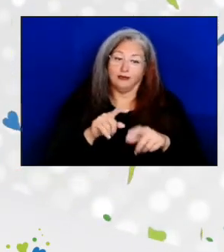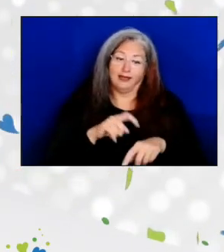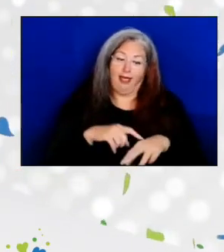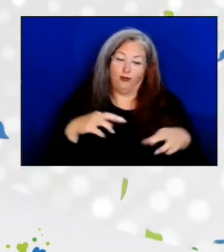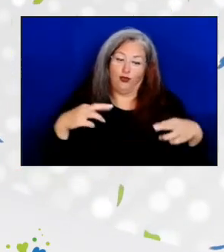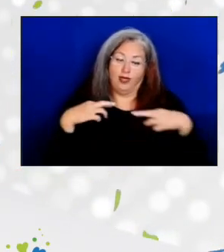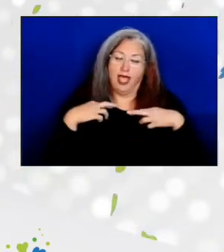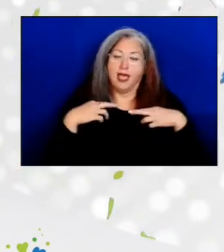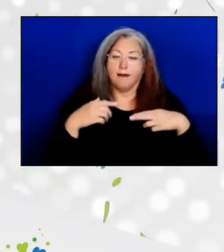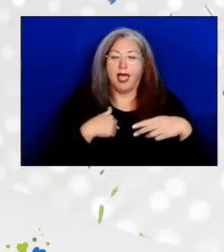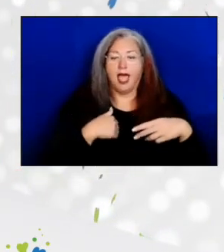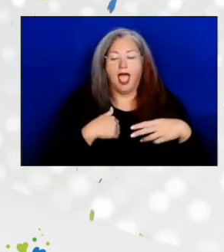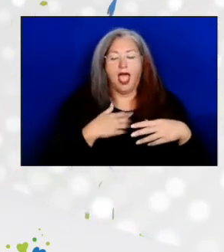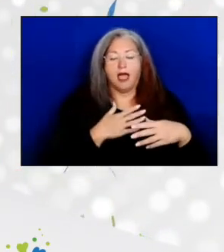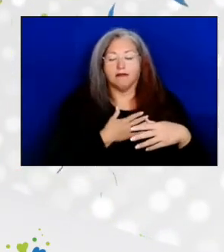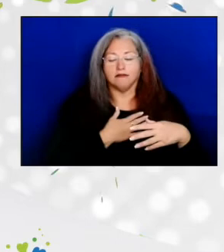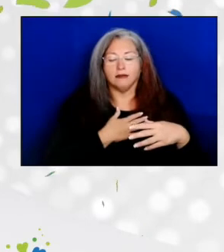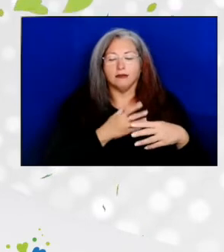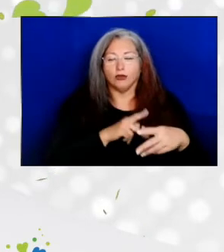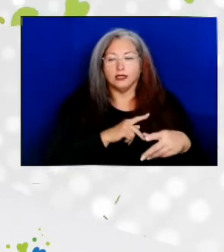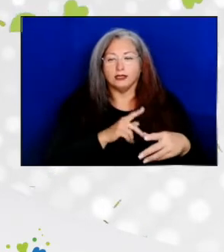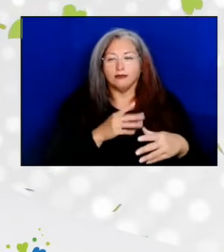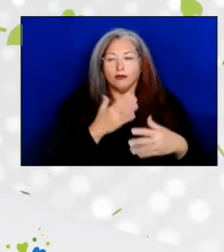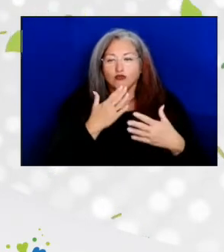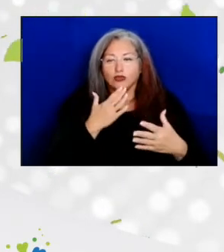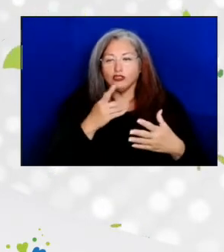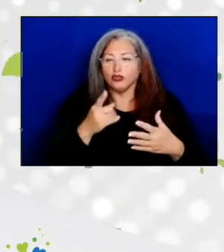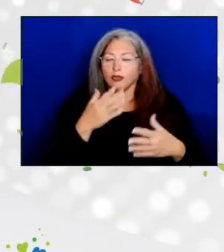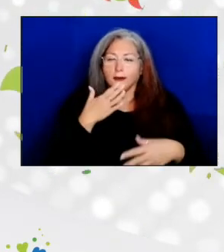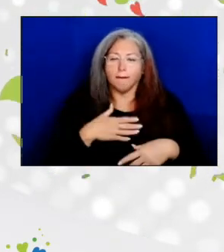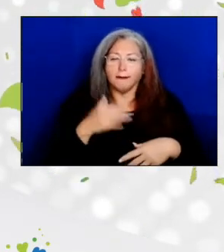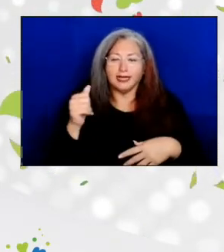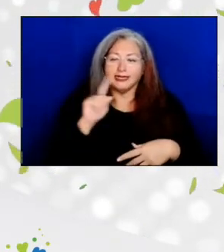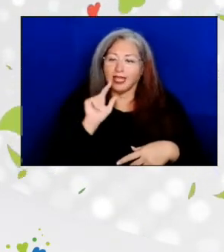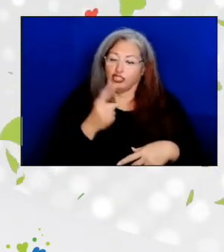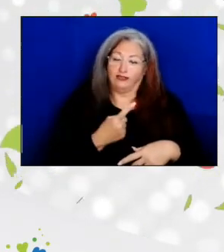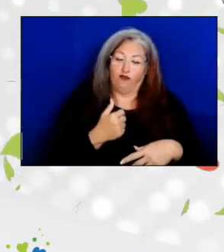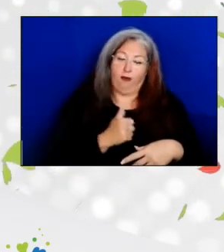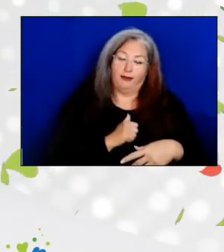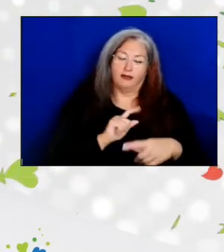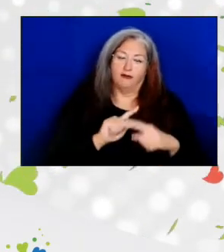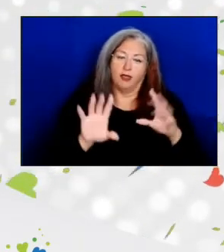wish her the very best, not only from myself, but from the entire aging network.